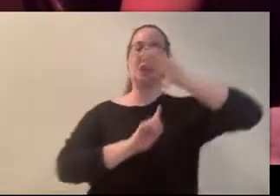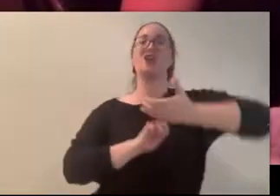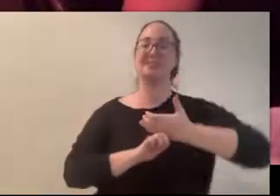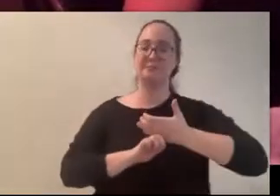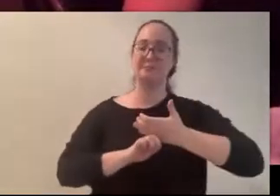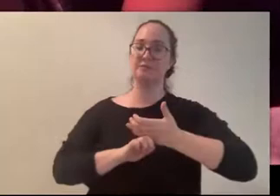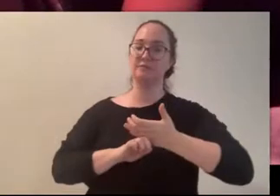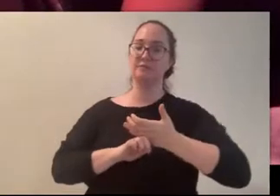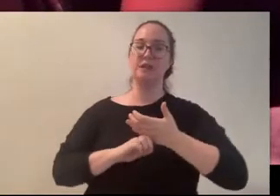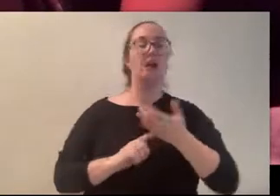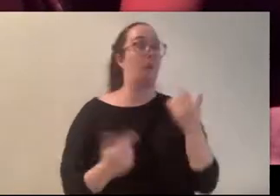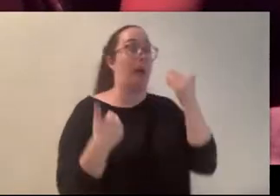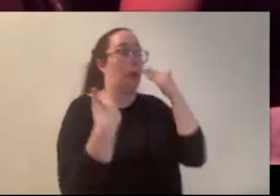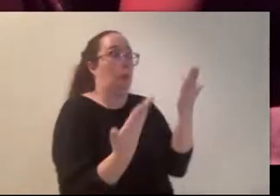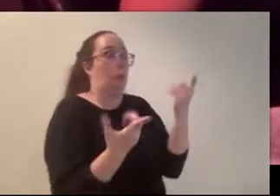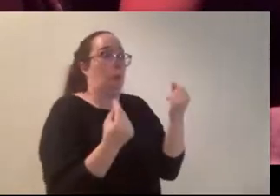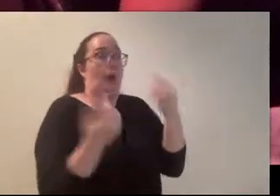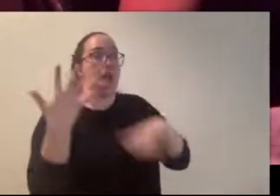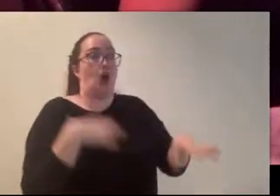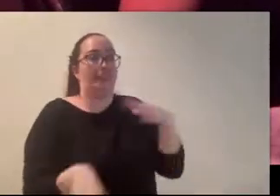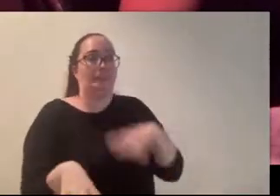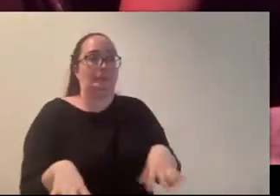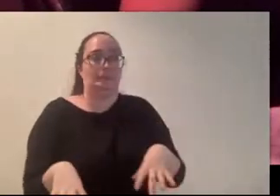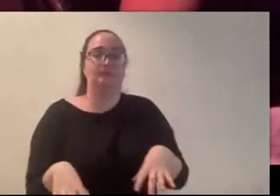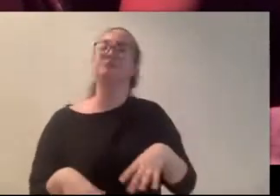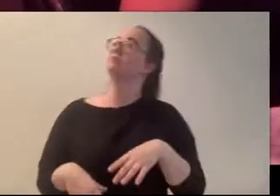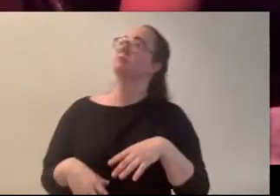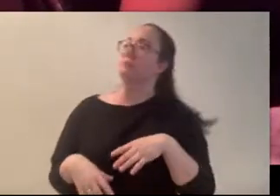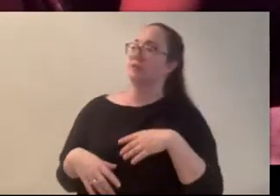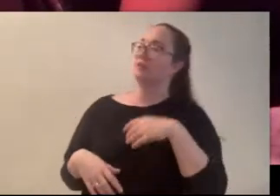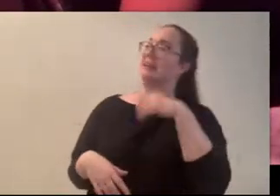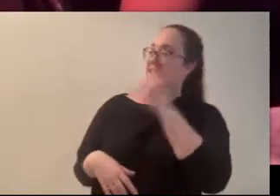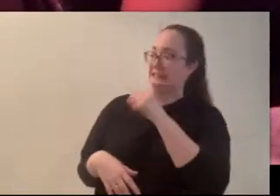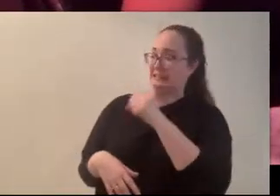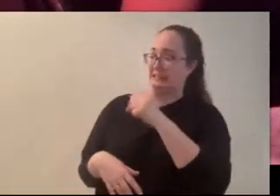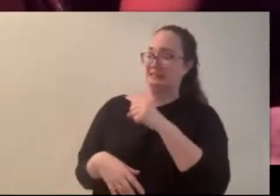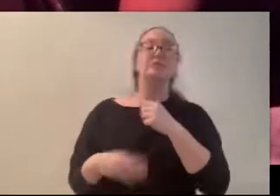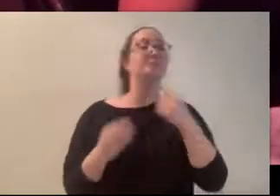give us some ideas..? (Thomas) Yes! (Carly) Shoot us a message on uh Instagram. (Thomas) Please. We